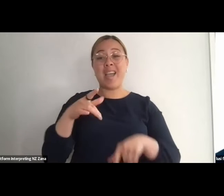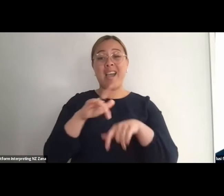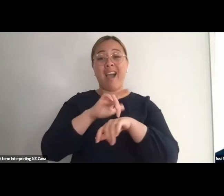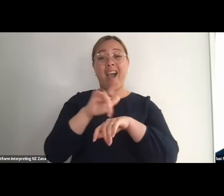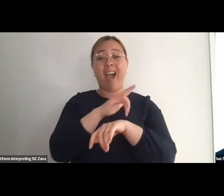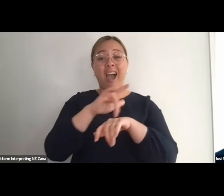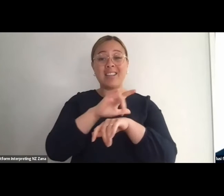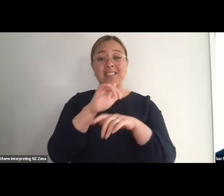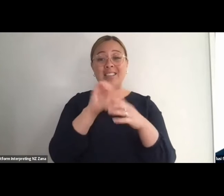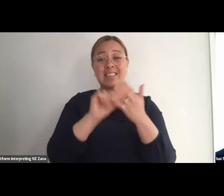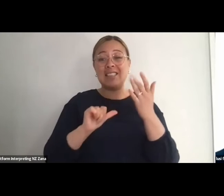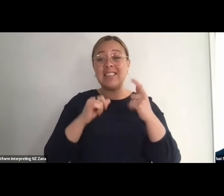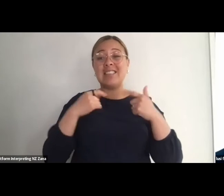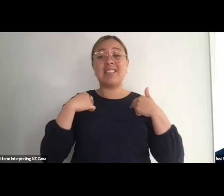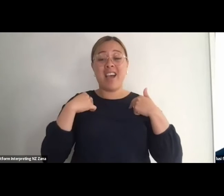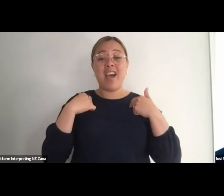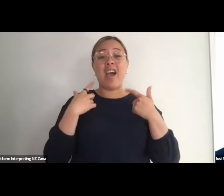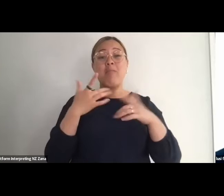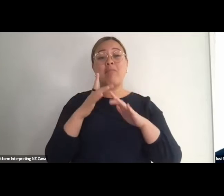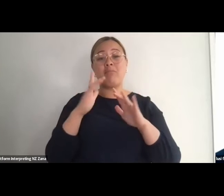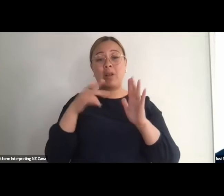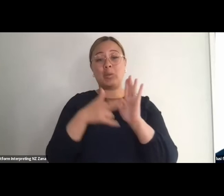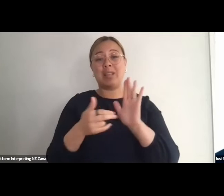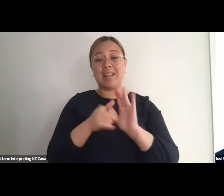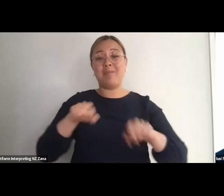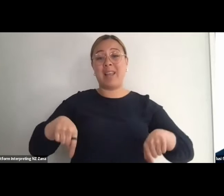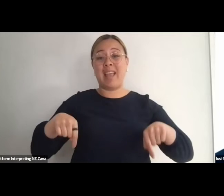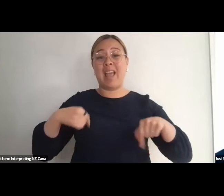in my powerchair. I've got my hair in a bun and I'm wearing a blue top,